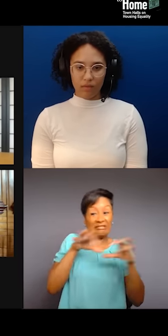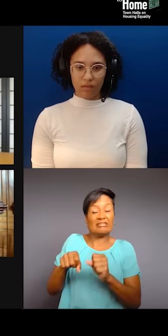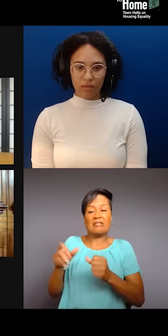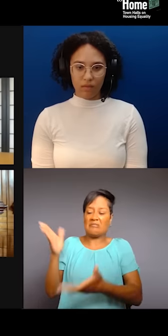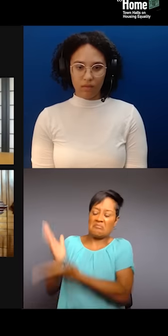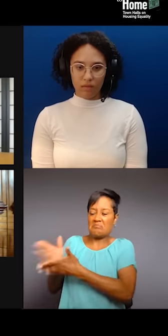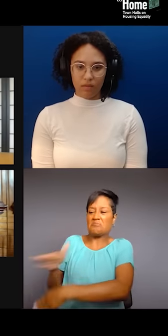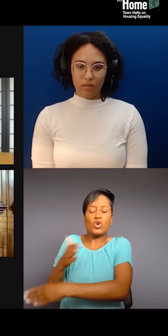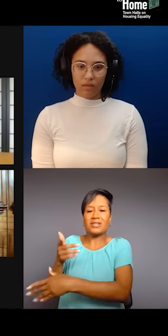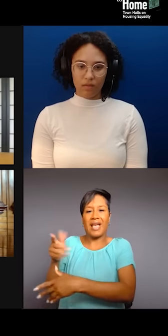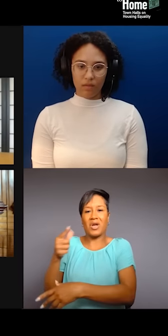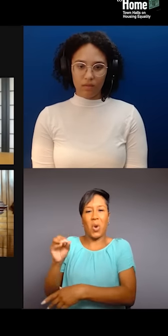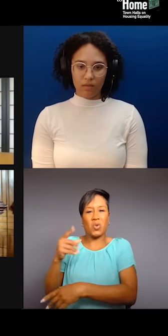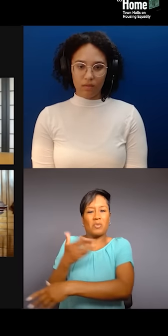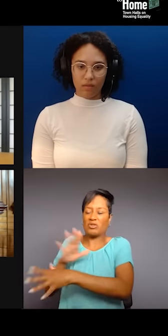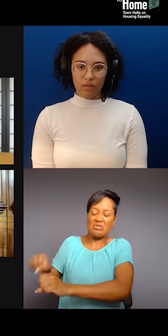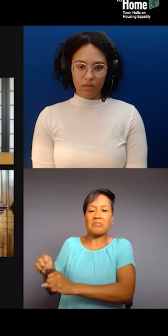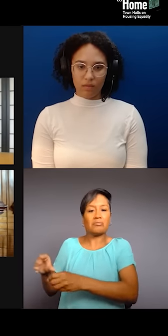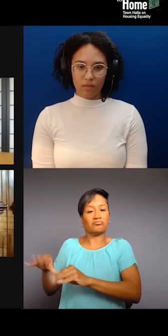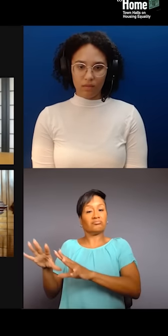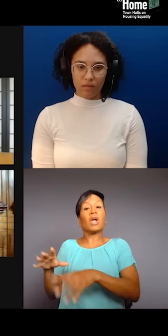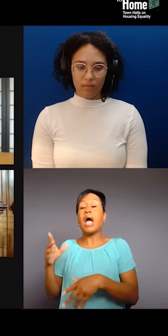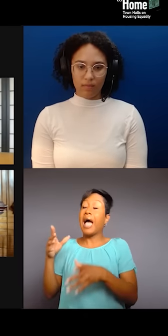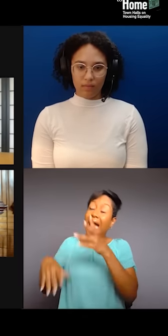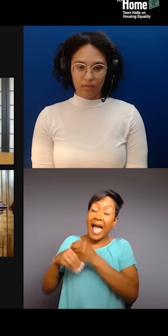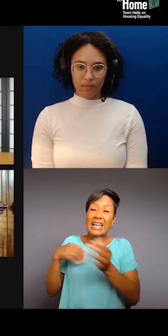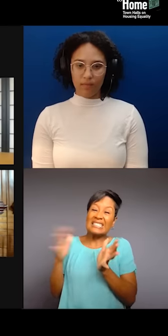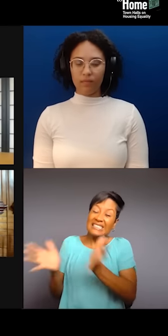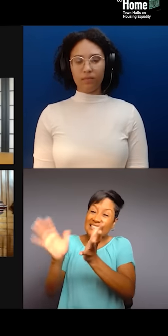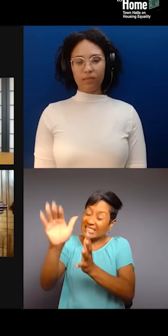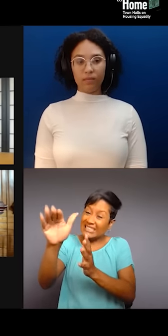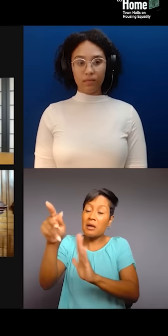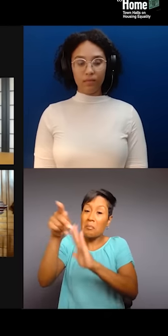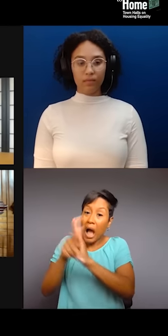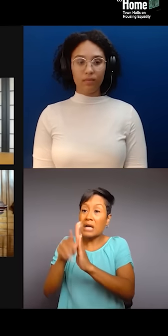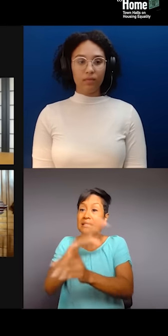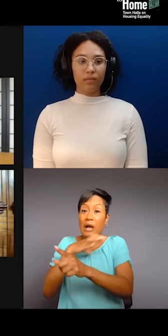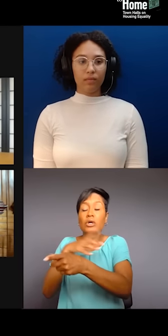With him and administration and council that gave money to Black people to buy their properties, all right.